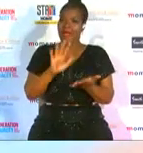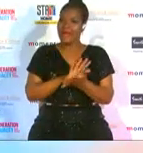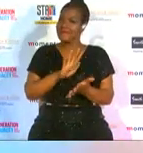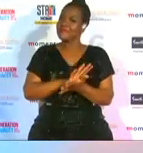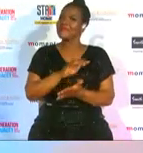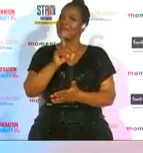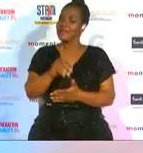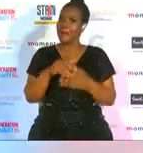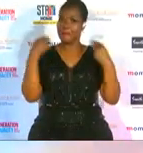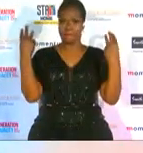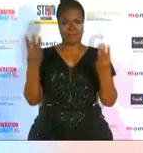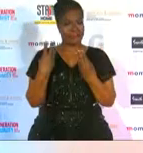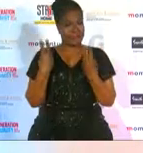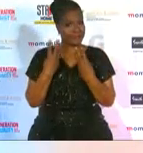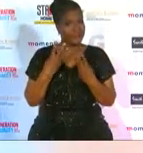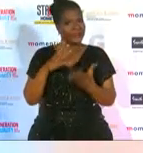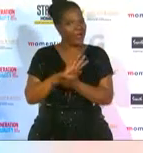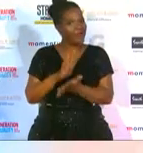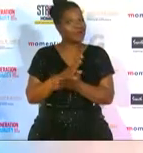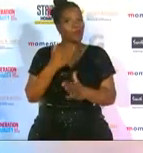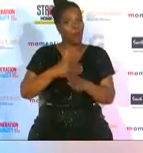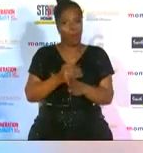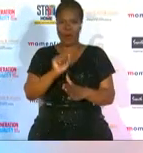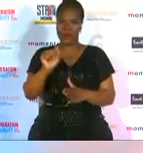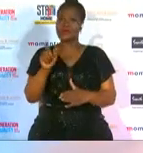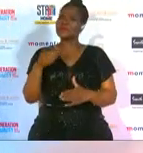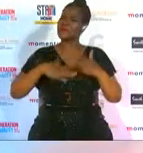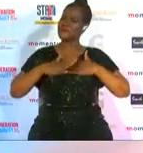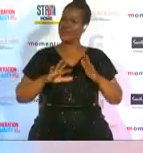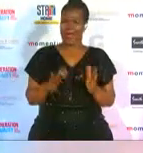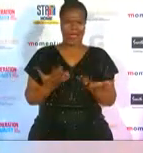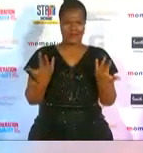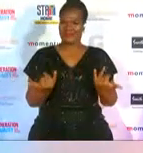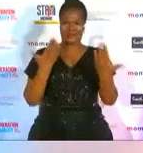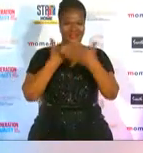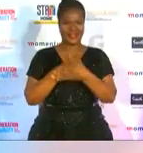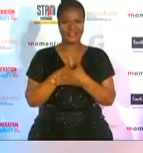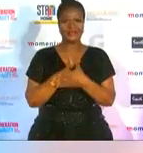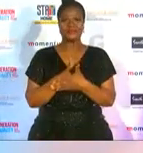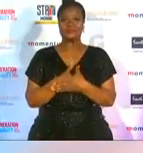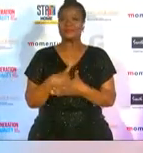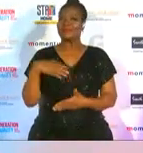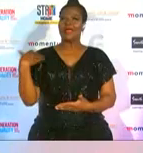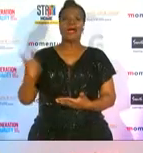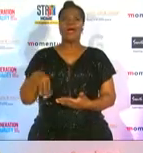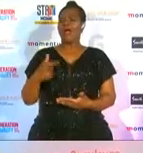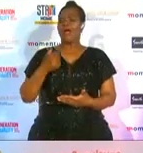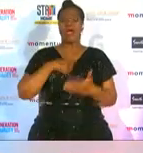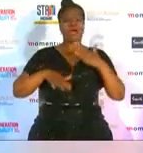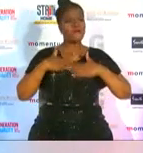that you put in now tell me how does it feel to receive this award tonight i feel i feel very happy and humbled that i'm